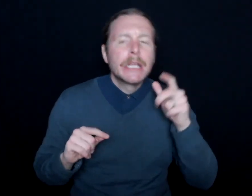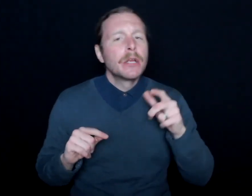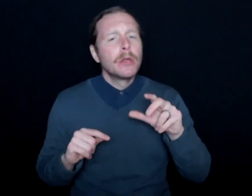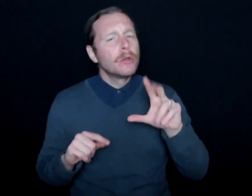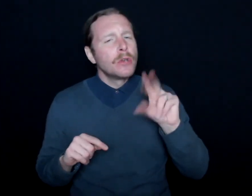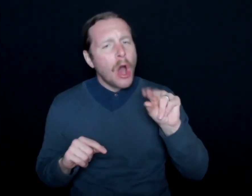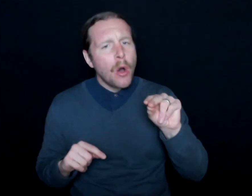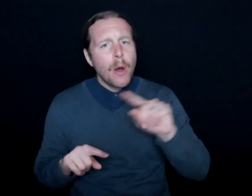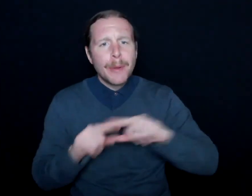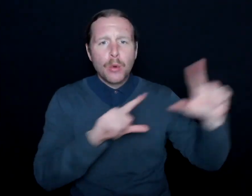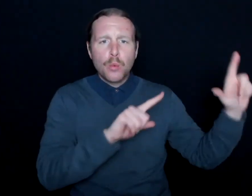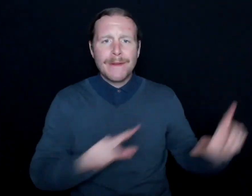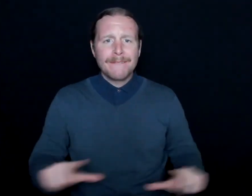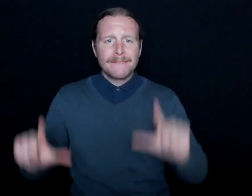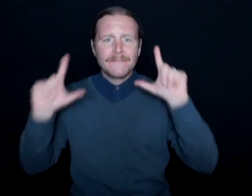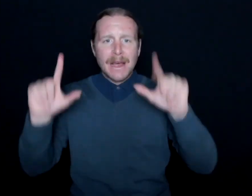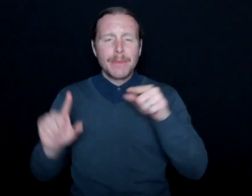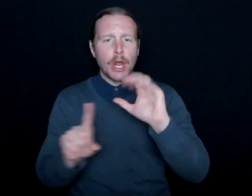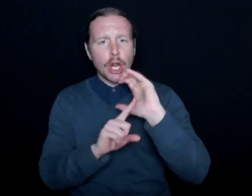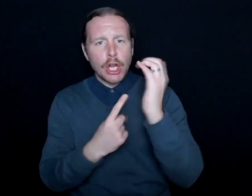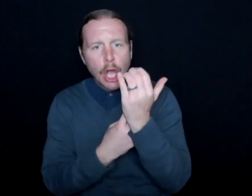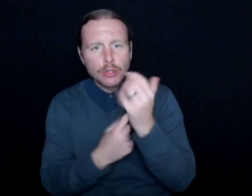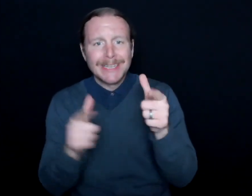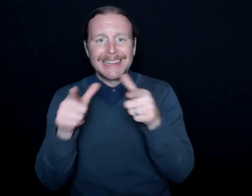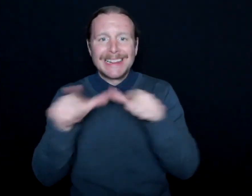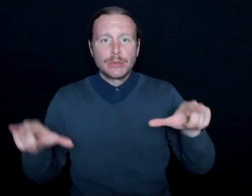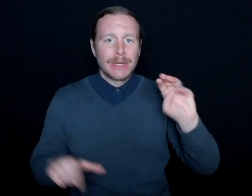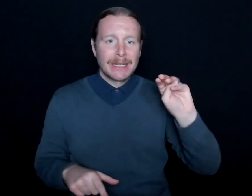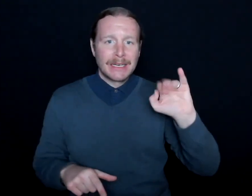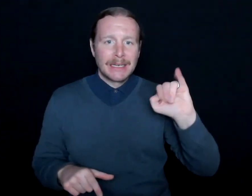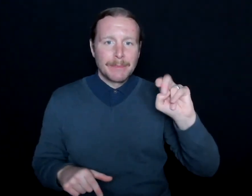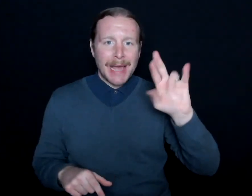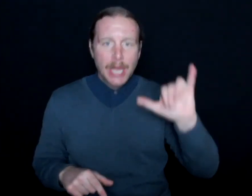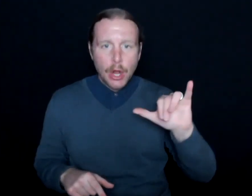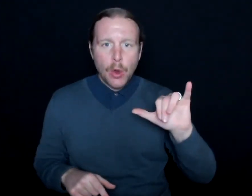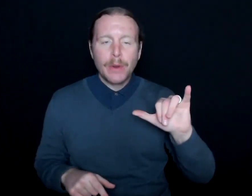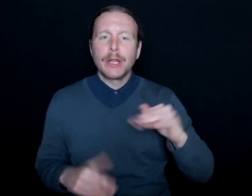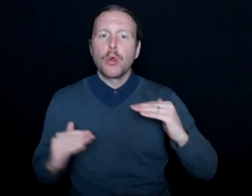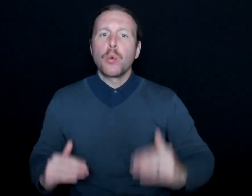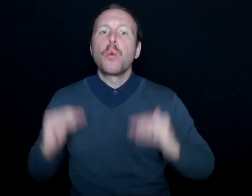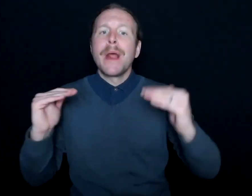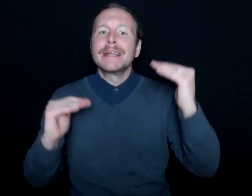reframe it and realize that they're a cultural and linguistic minority. They have a different experience.